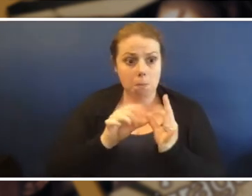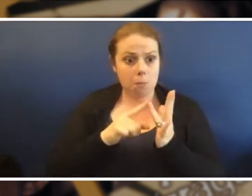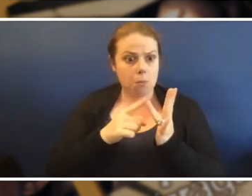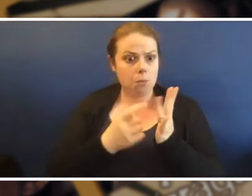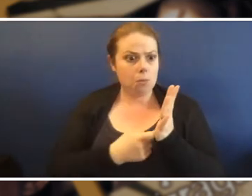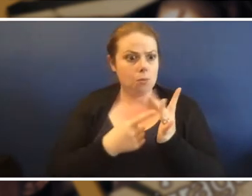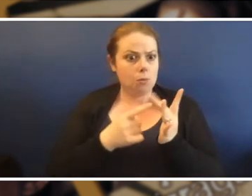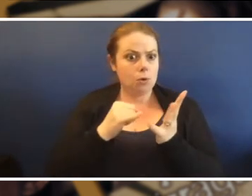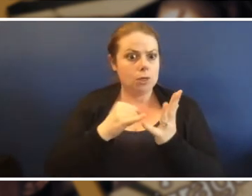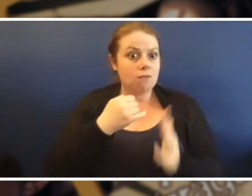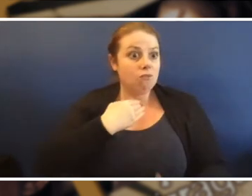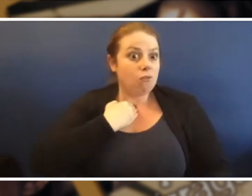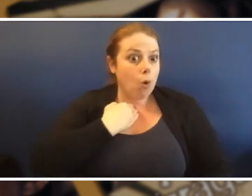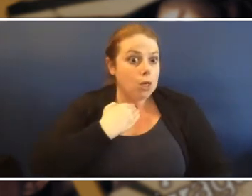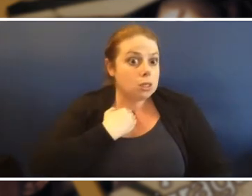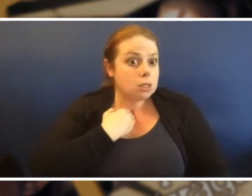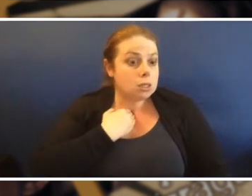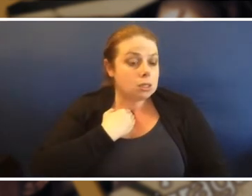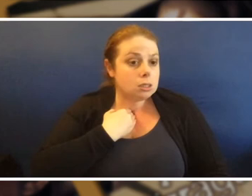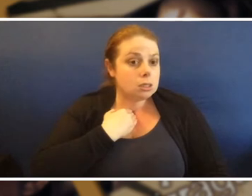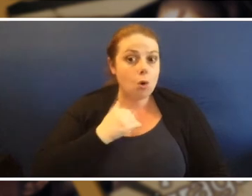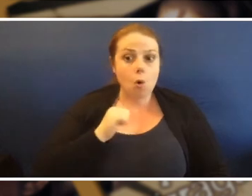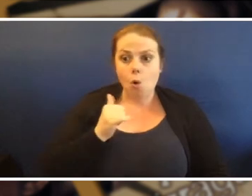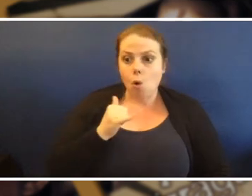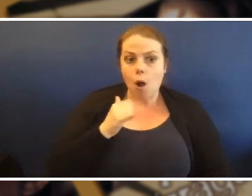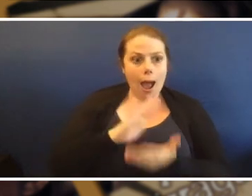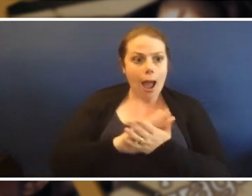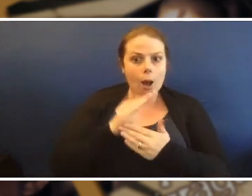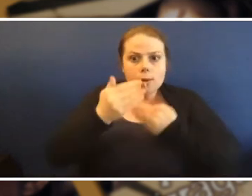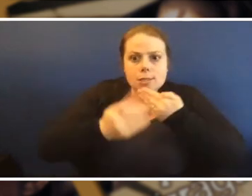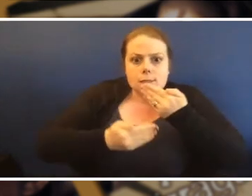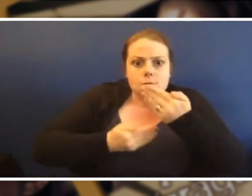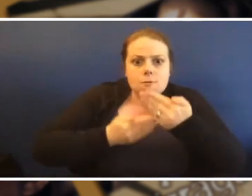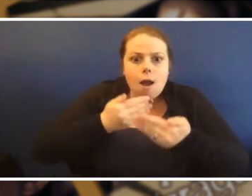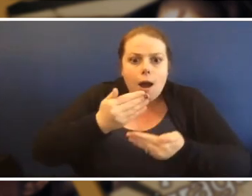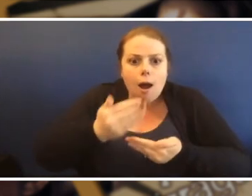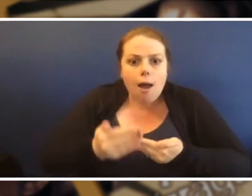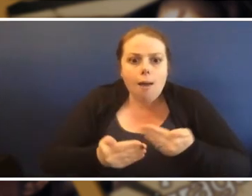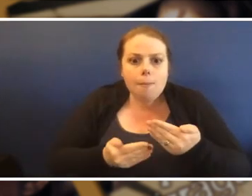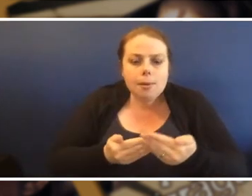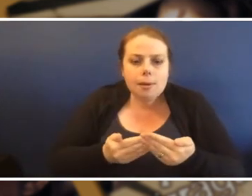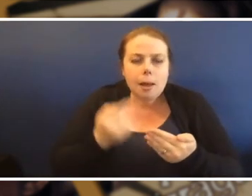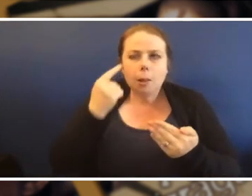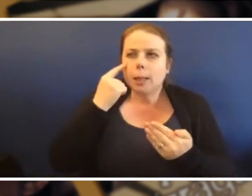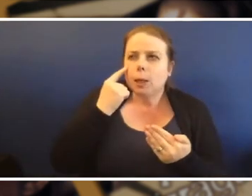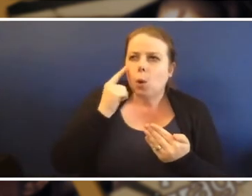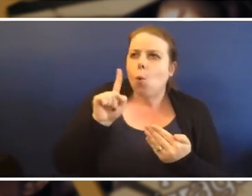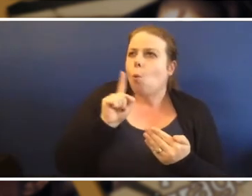words to describe certain things and write down all the things that Boori did to make his scary